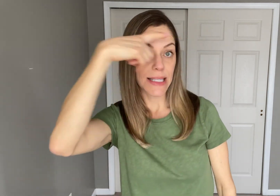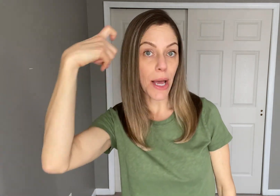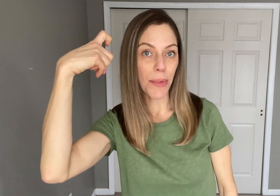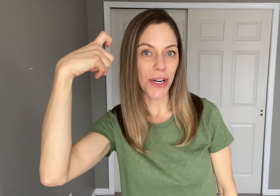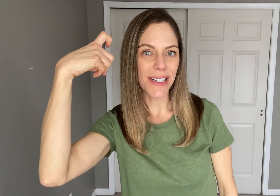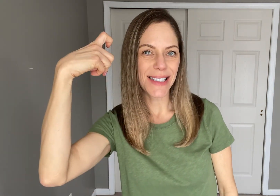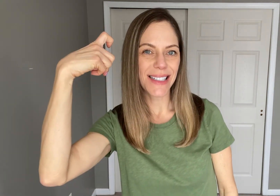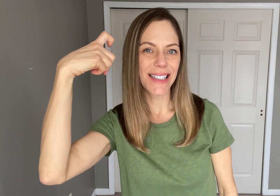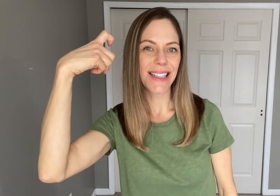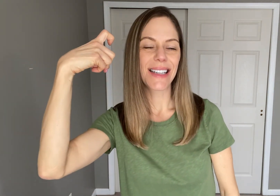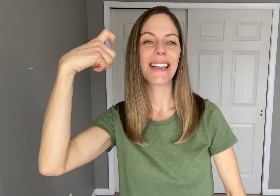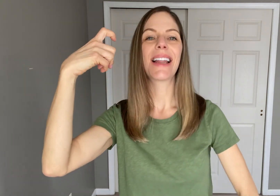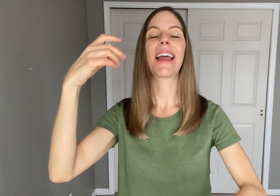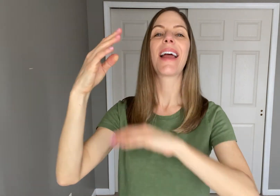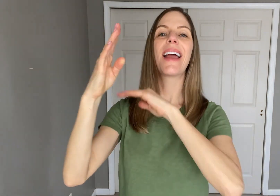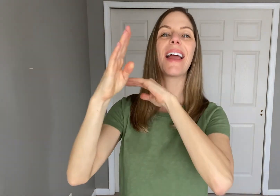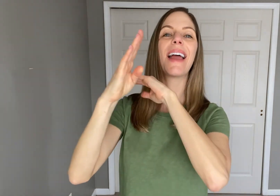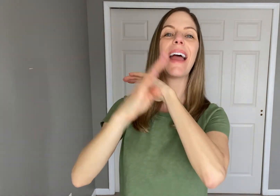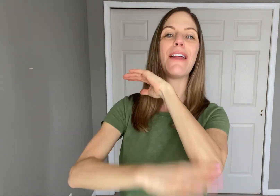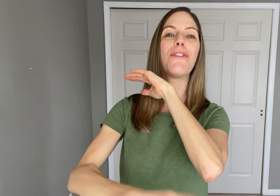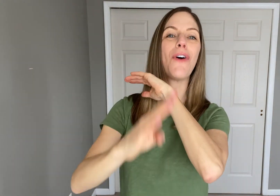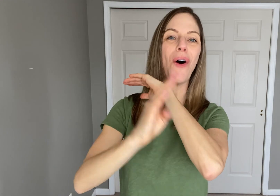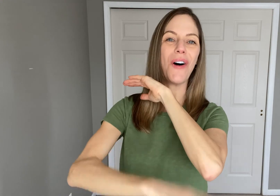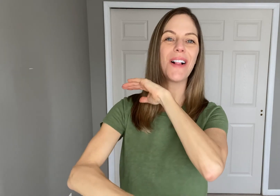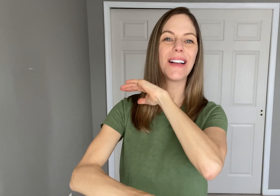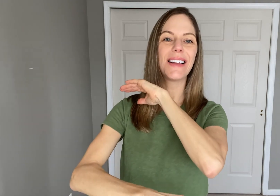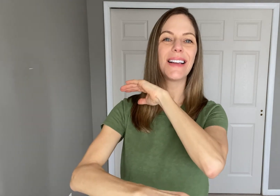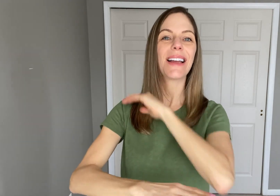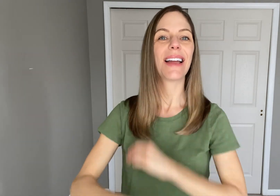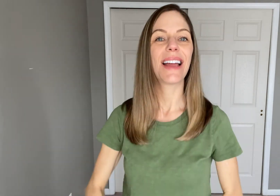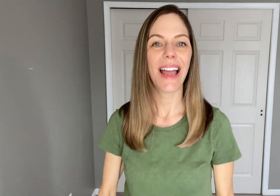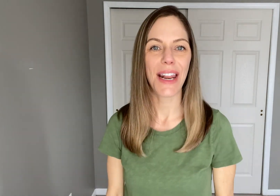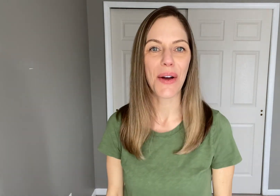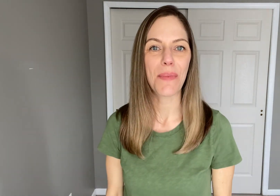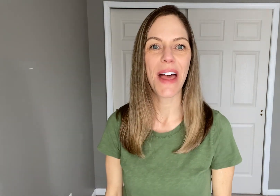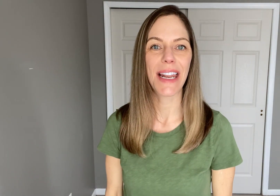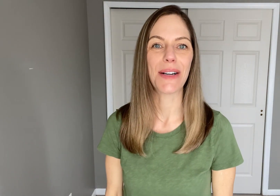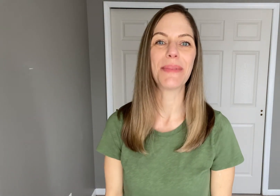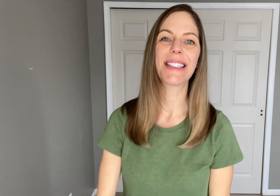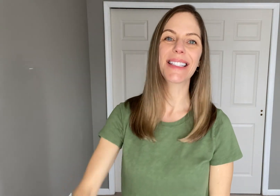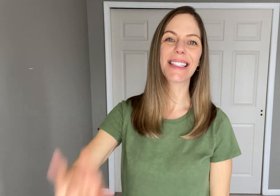"Summer" and "Fall" and I hope that helps.